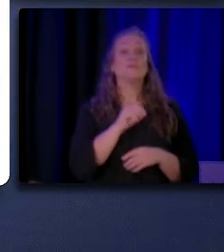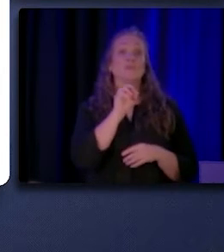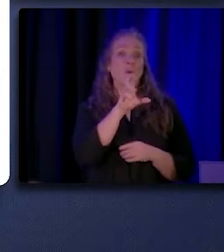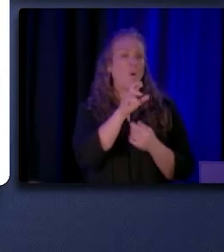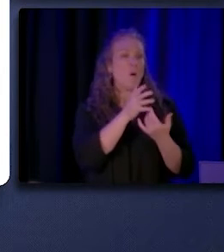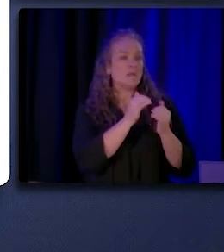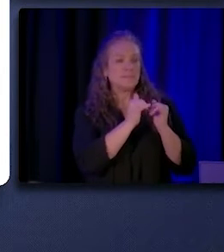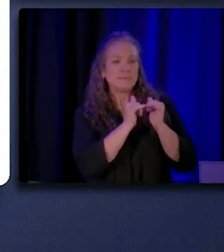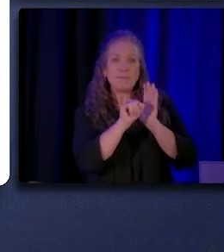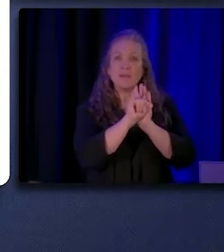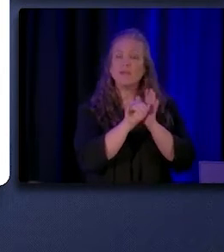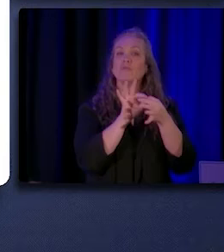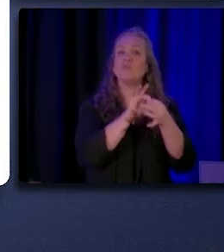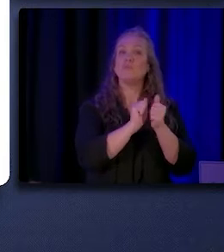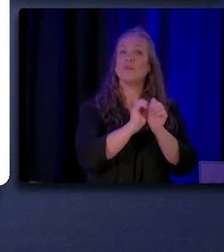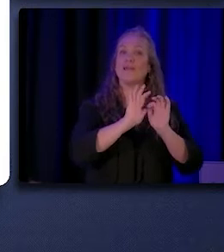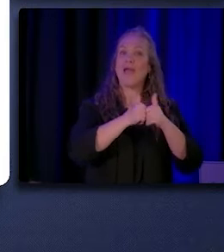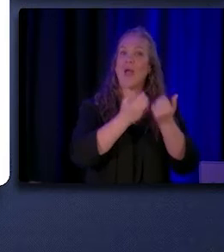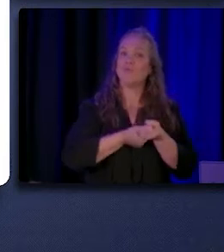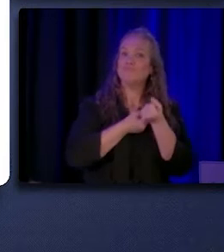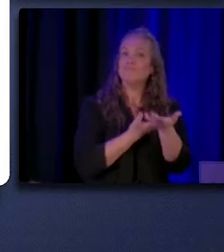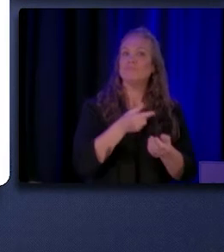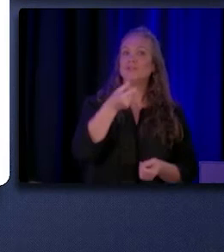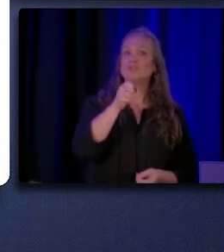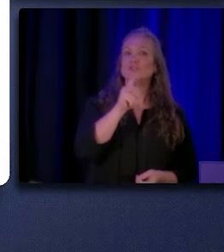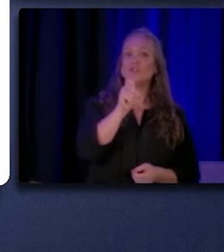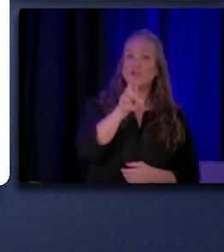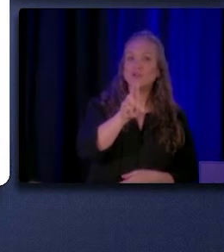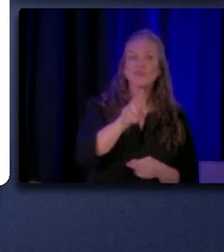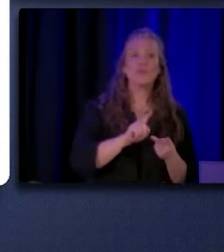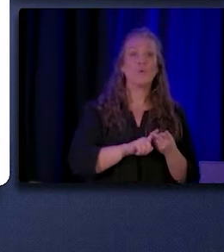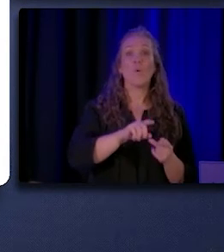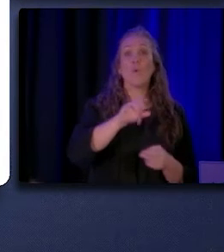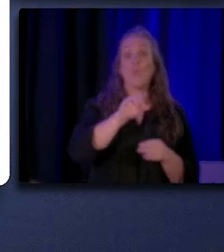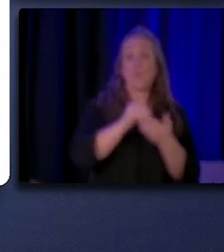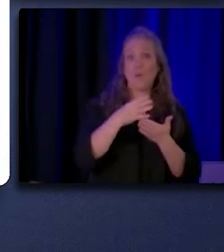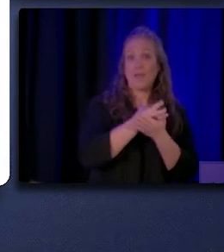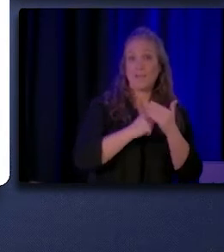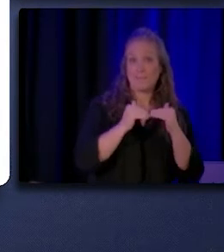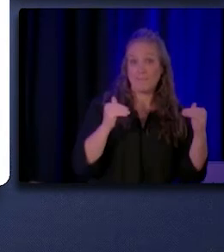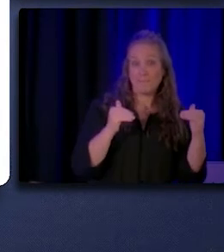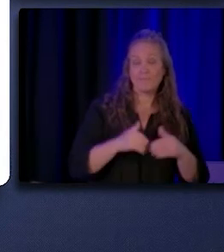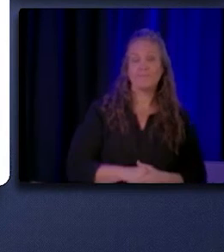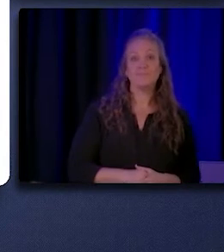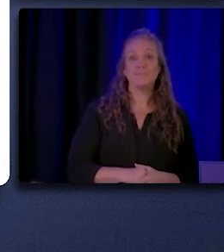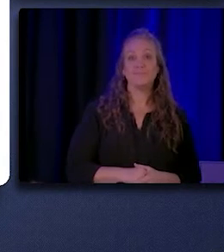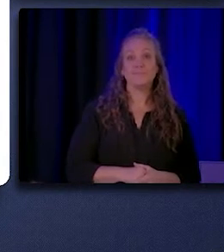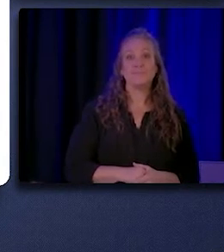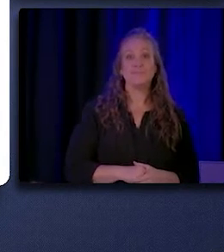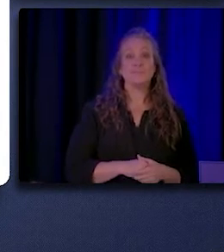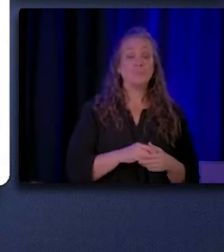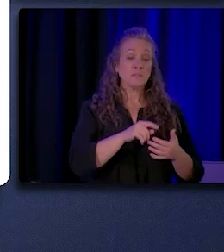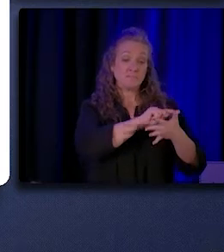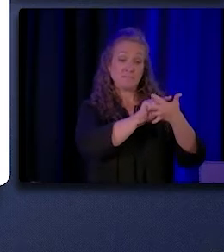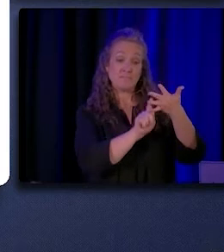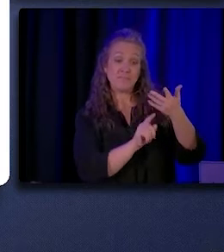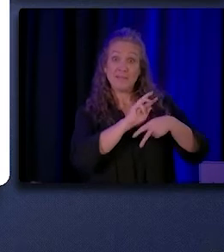around gender expression or socioeconomic status. These kinds of shared experiences build trust,